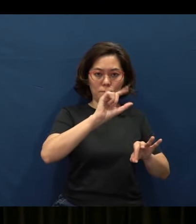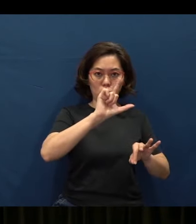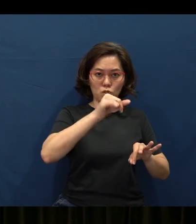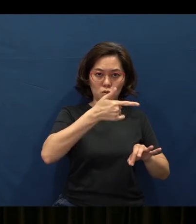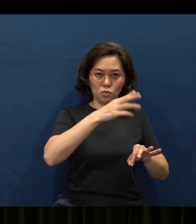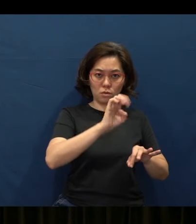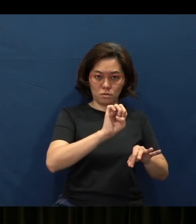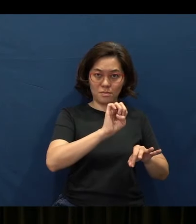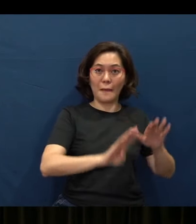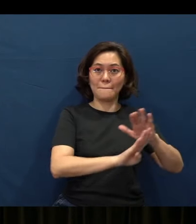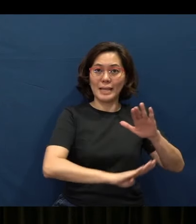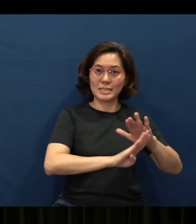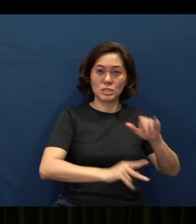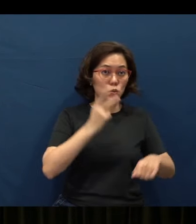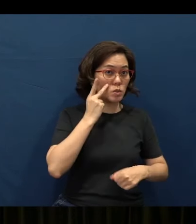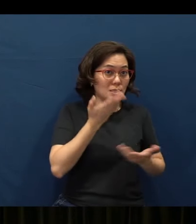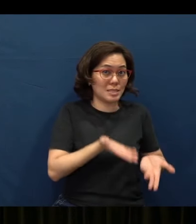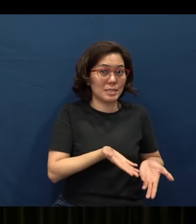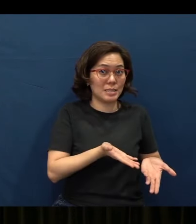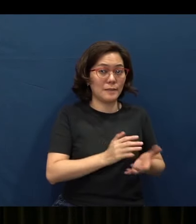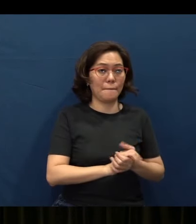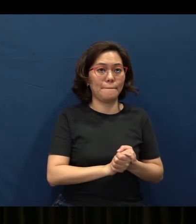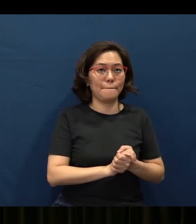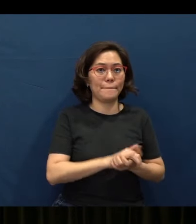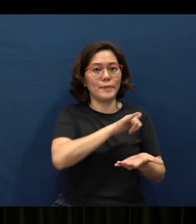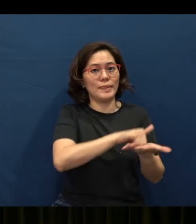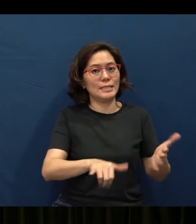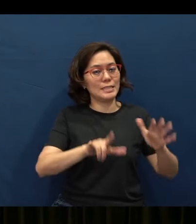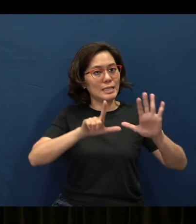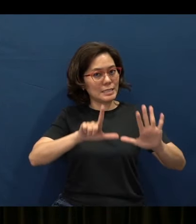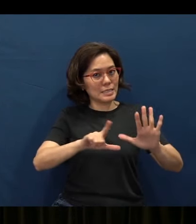And basically, you can see that these are the seven verses that is key -